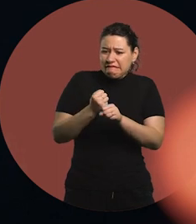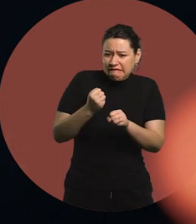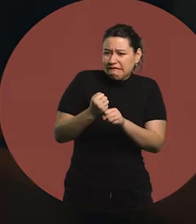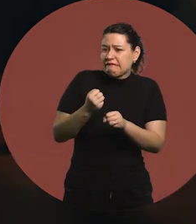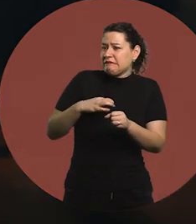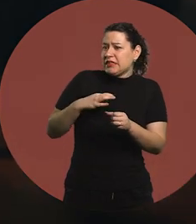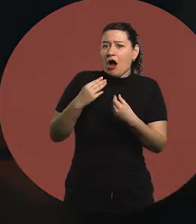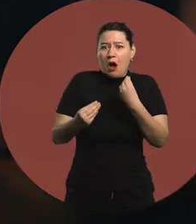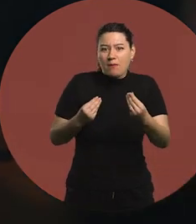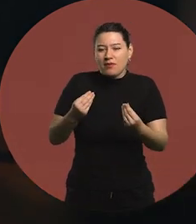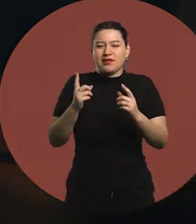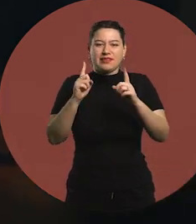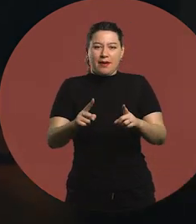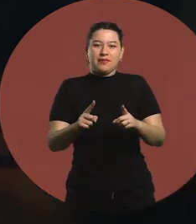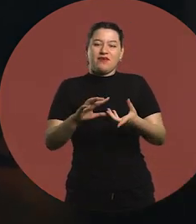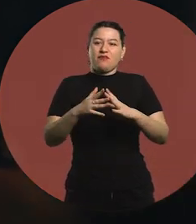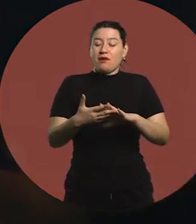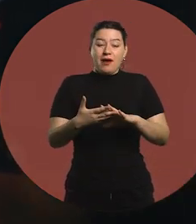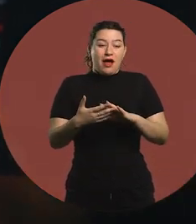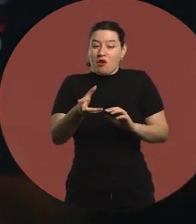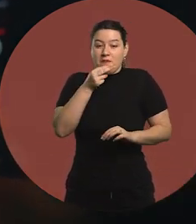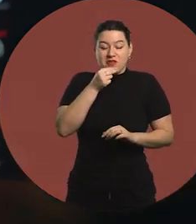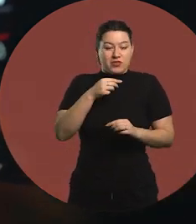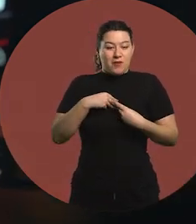I put my heart in it without knowing it,